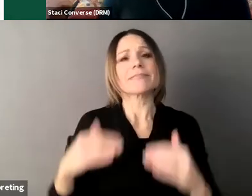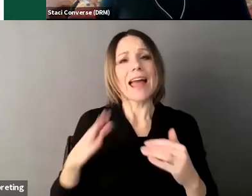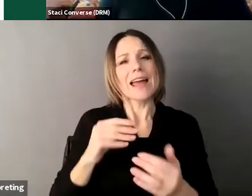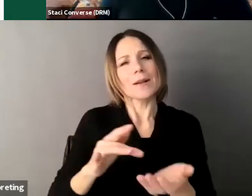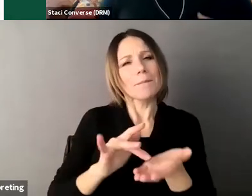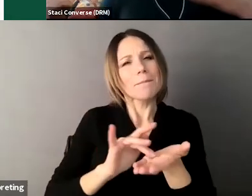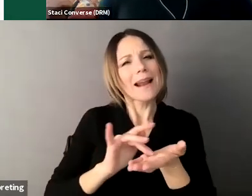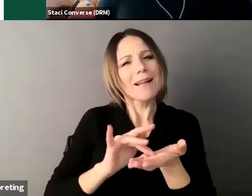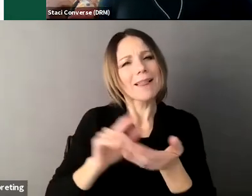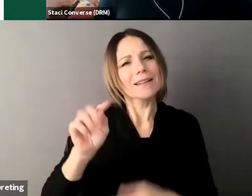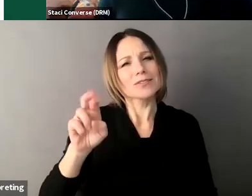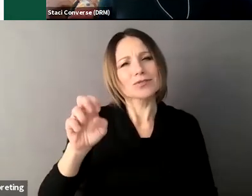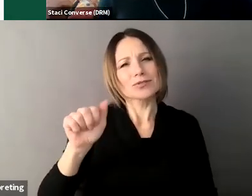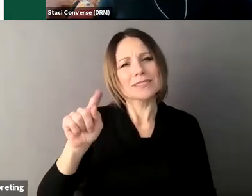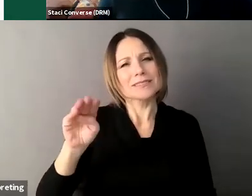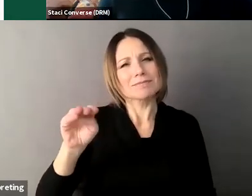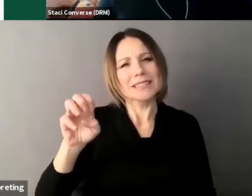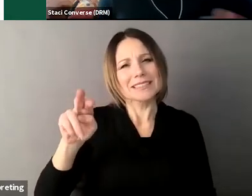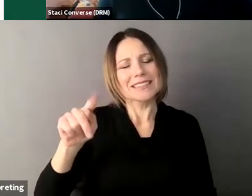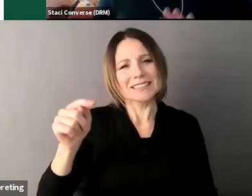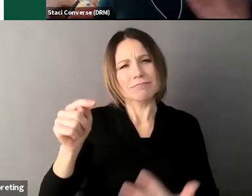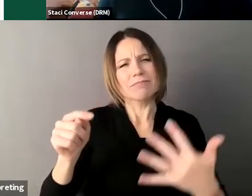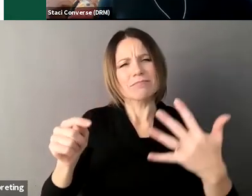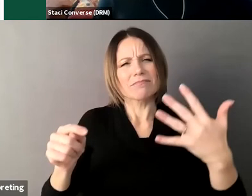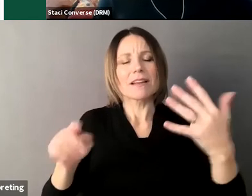right so there's a ton of different decisions so these are just some